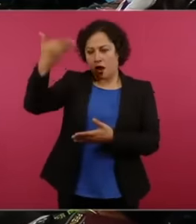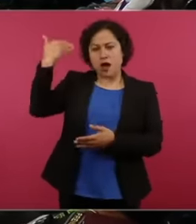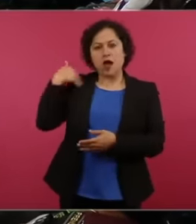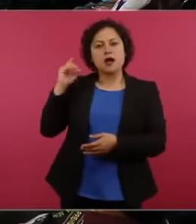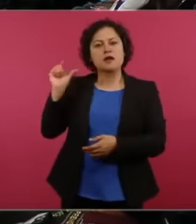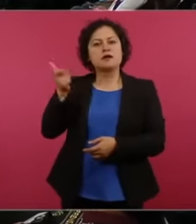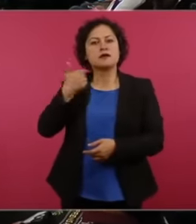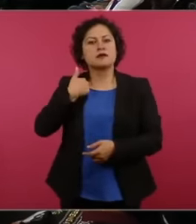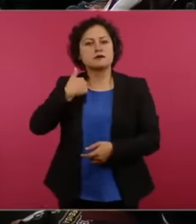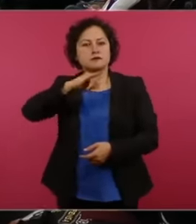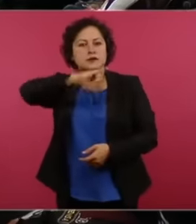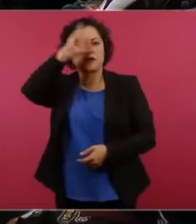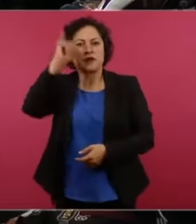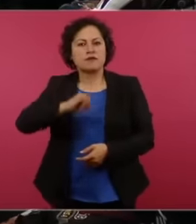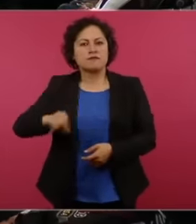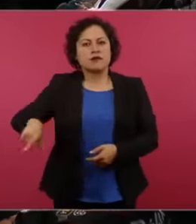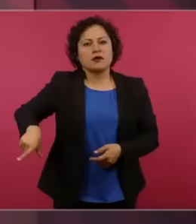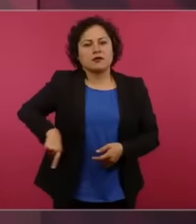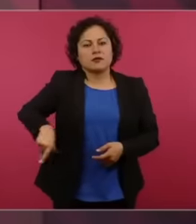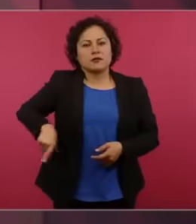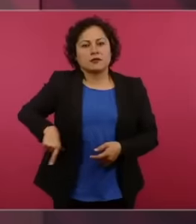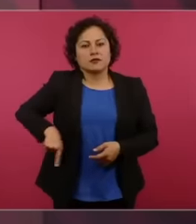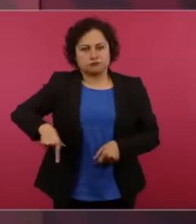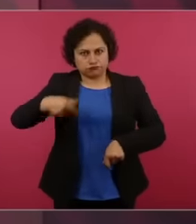government